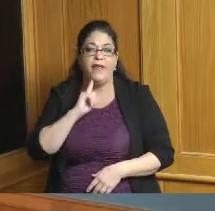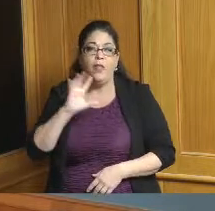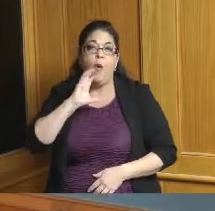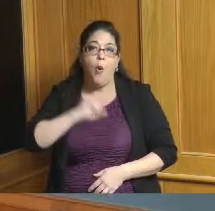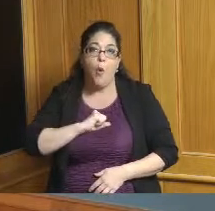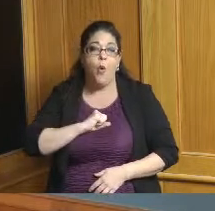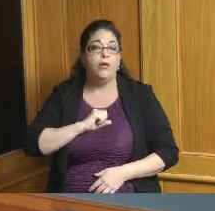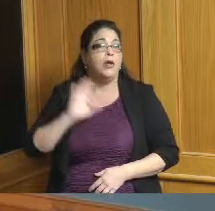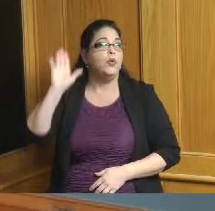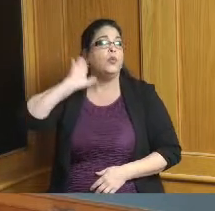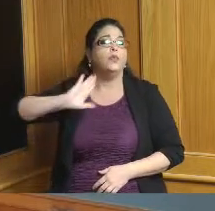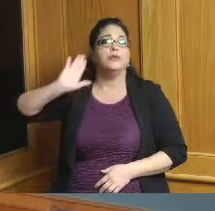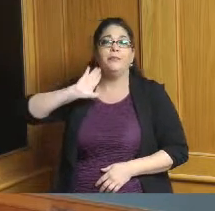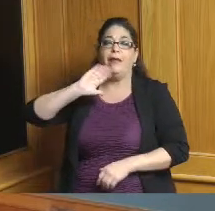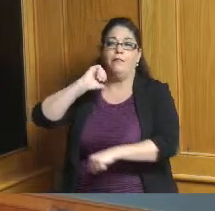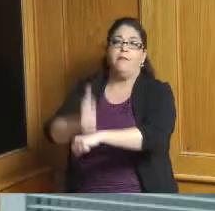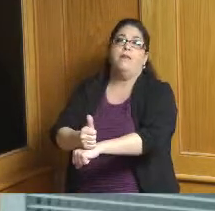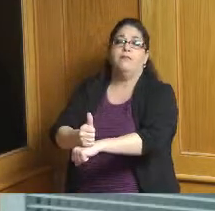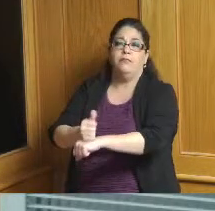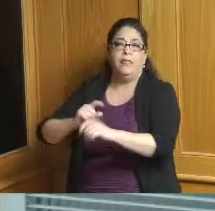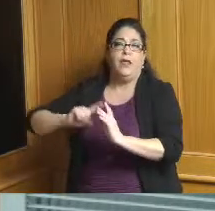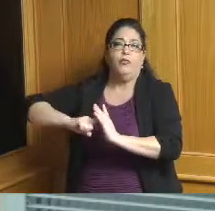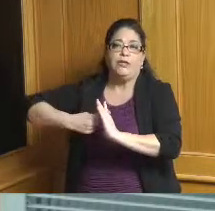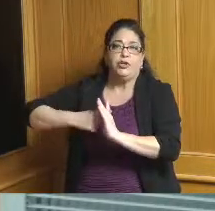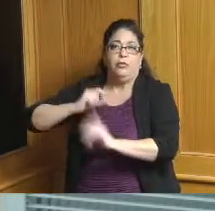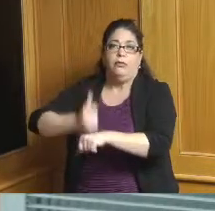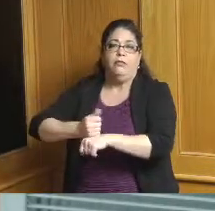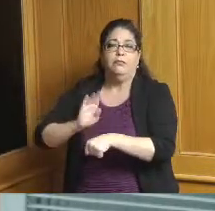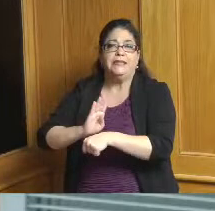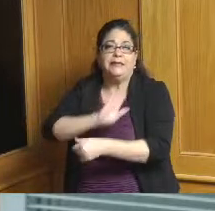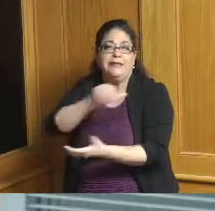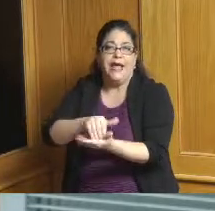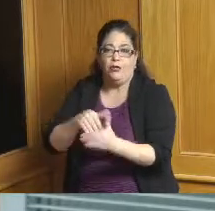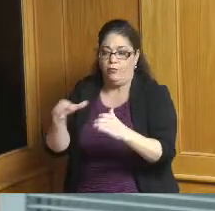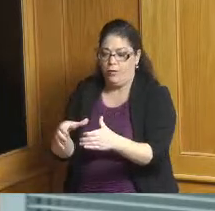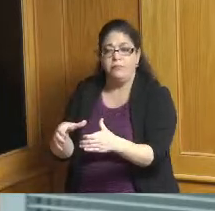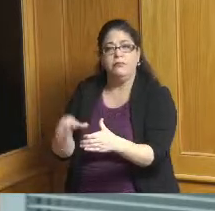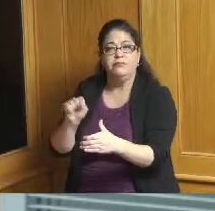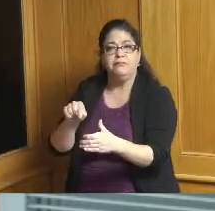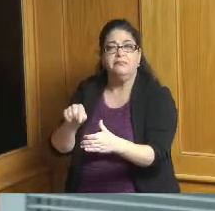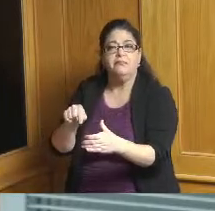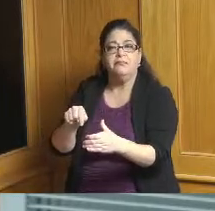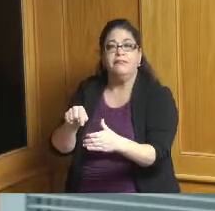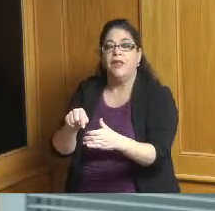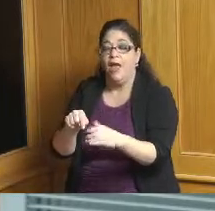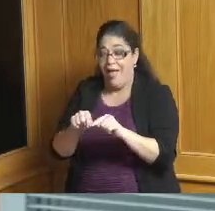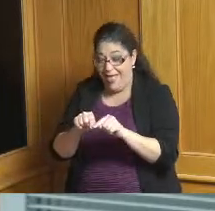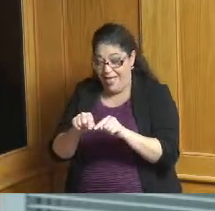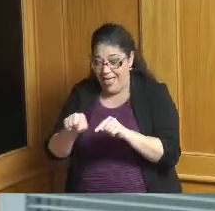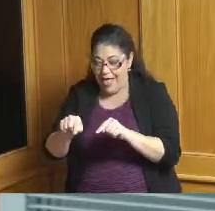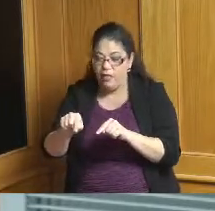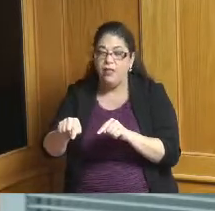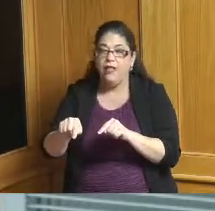center for Forest Park along Northland Boulevard it is at the very end of this industrial park